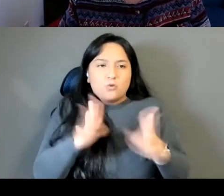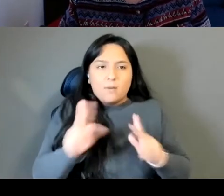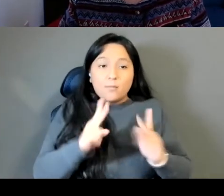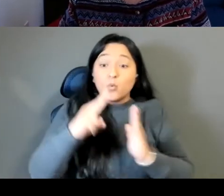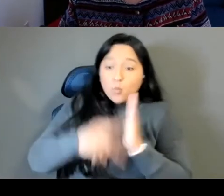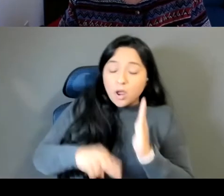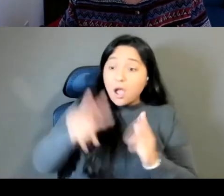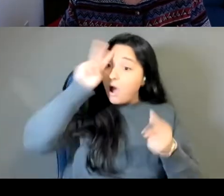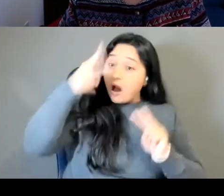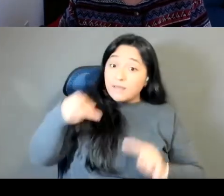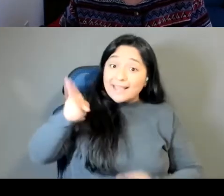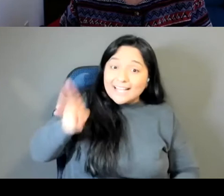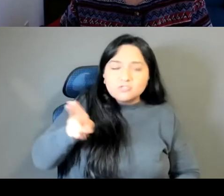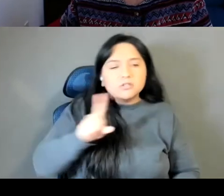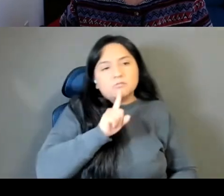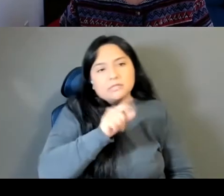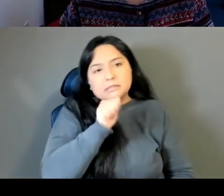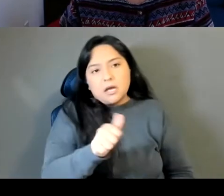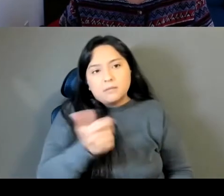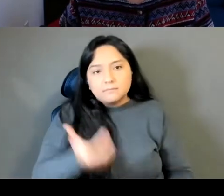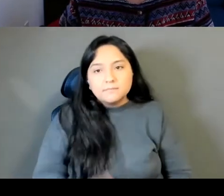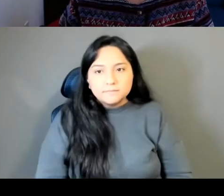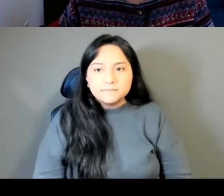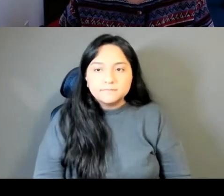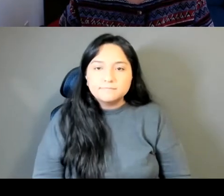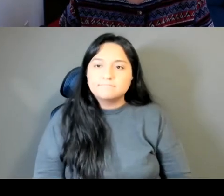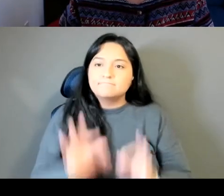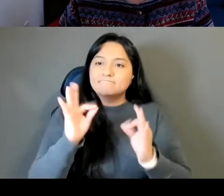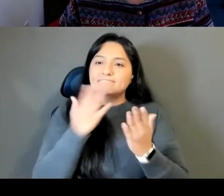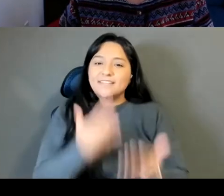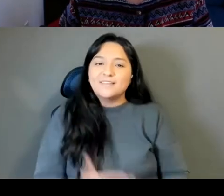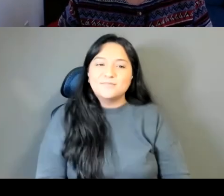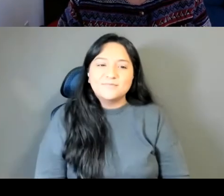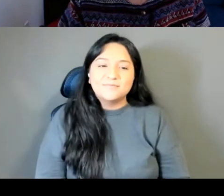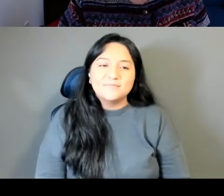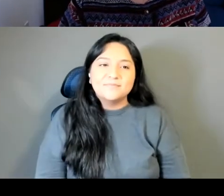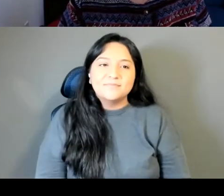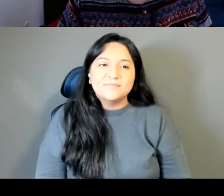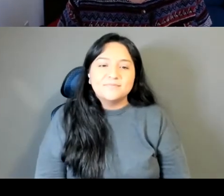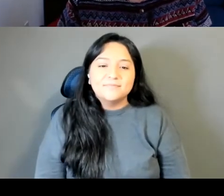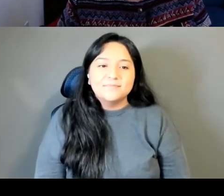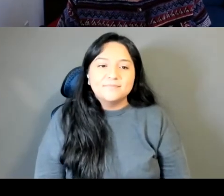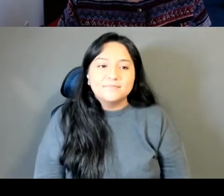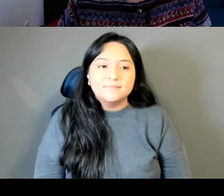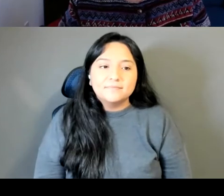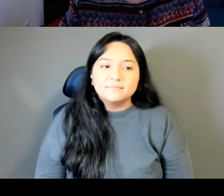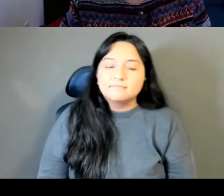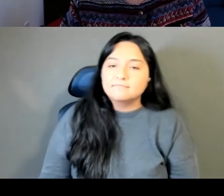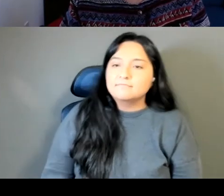Thirii Myo Kyaw Myint I really admire your projects and you said